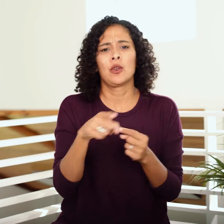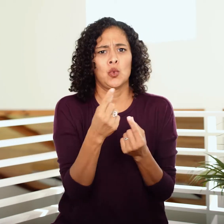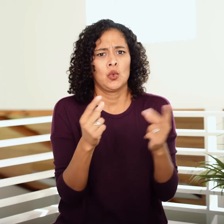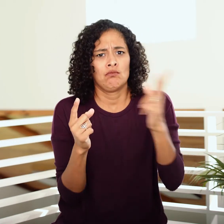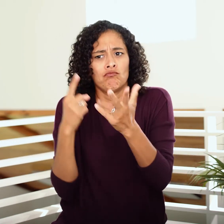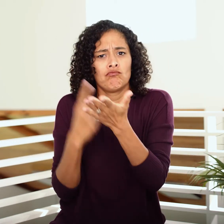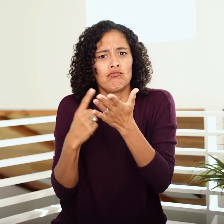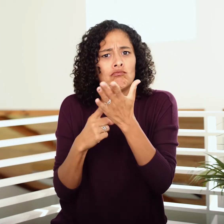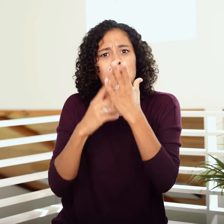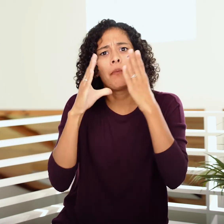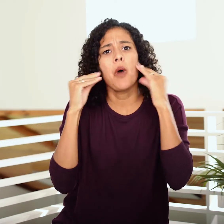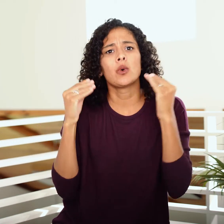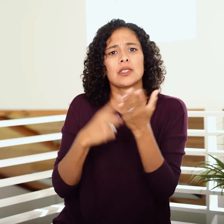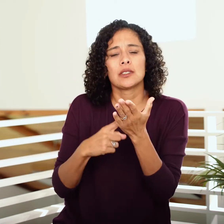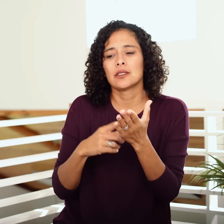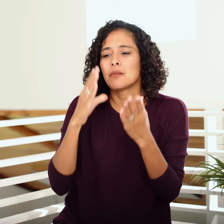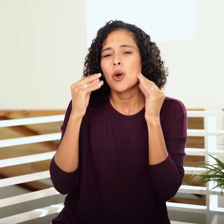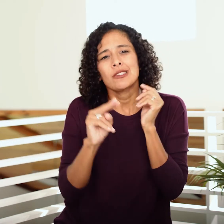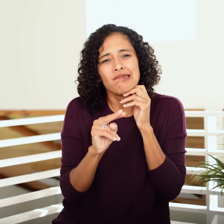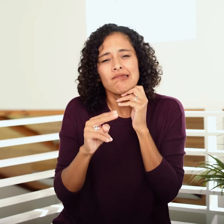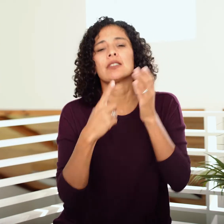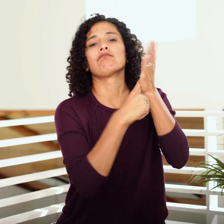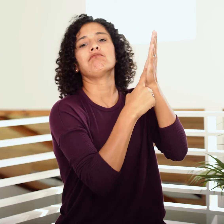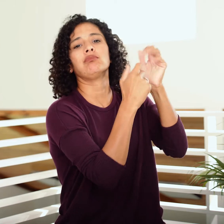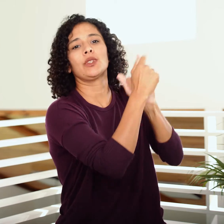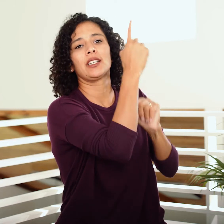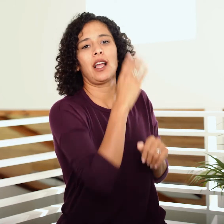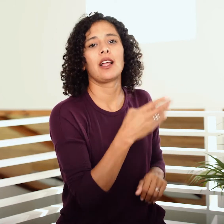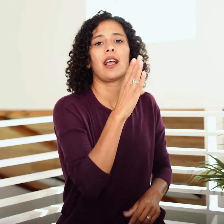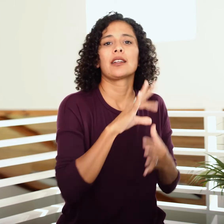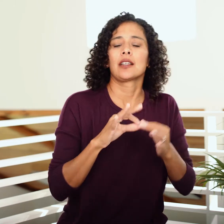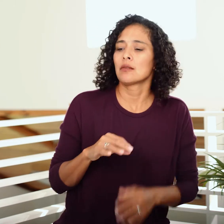They talk to Moses about it, Moses talks to God about it, and God says,